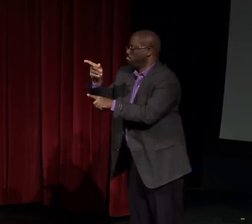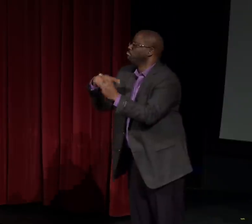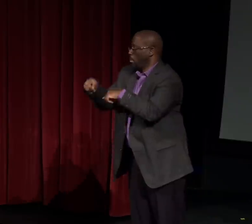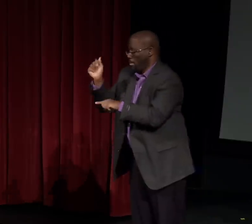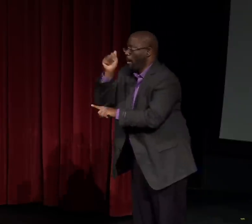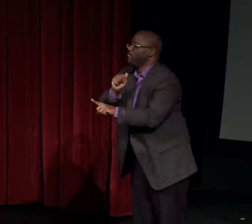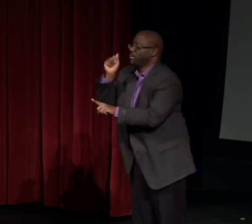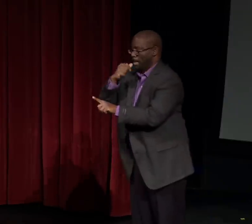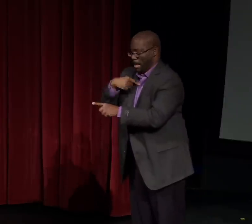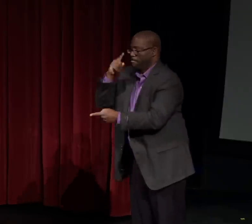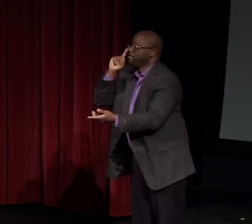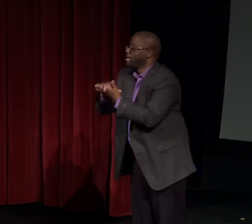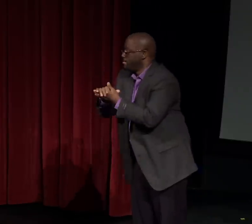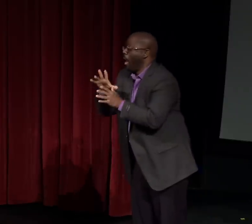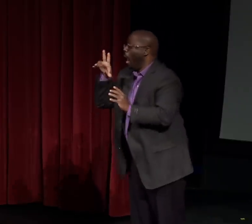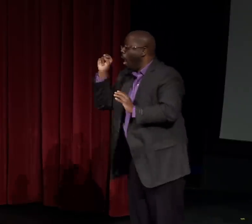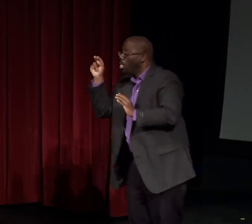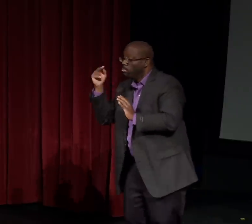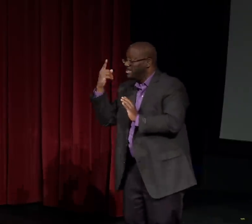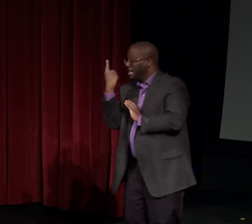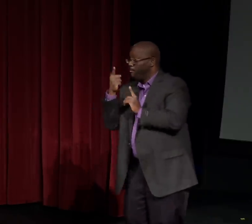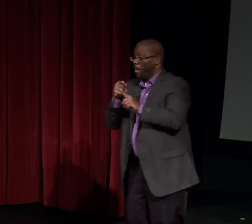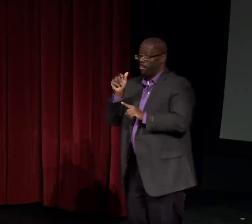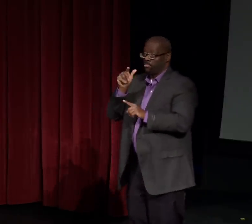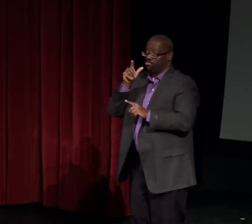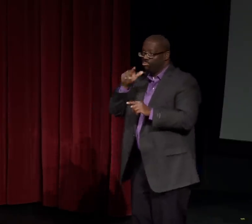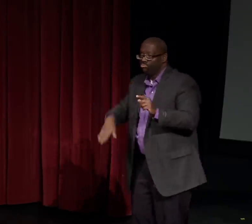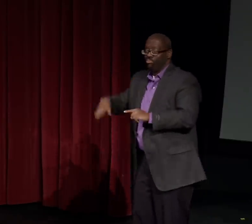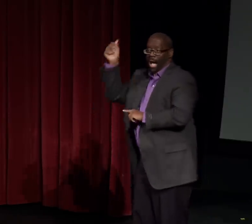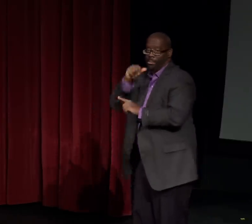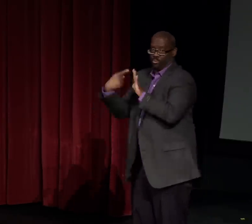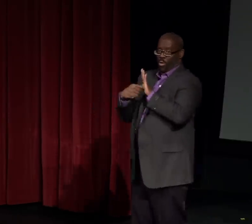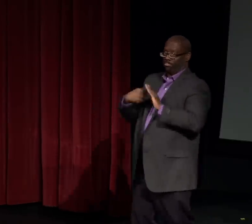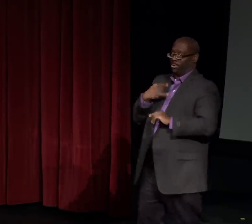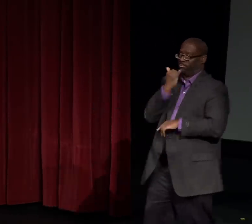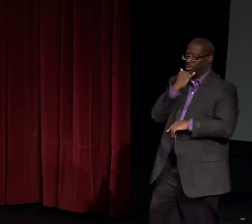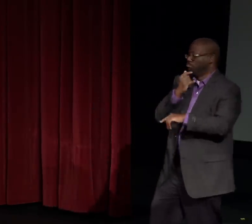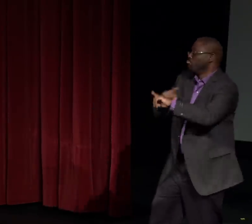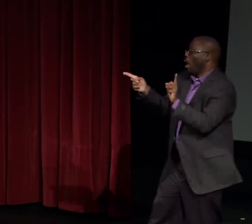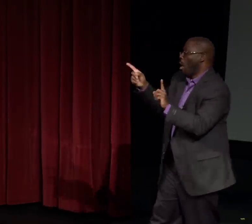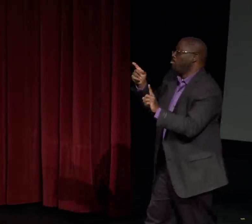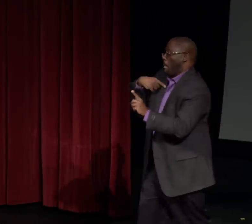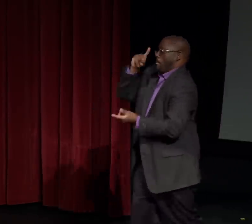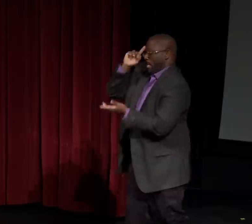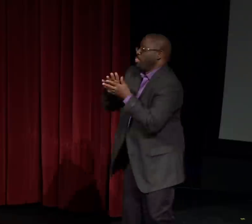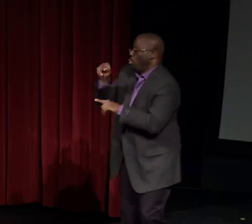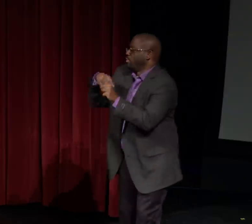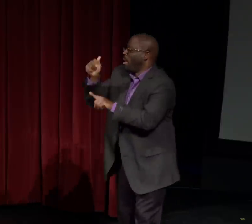also on the continent they signed it the same way. Correct me if I'm wrong,